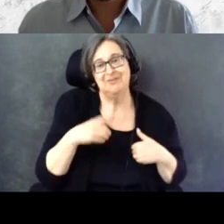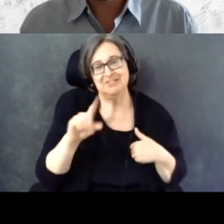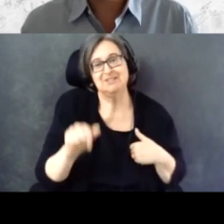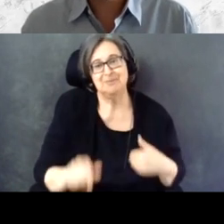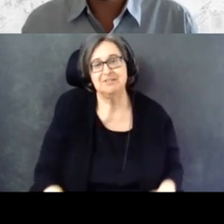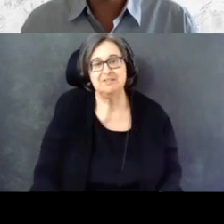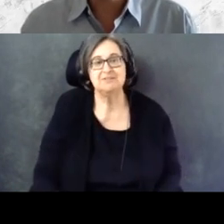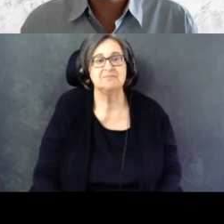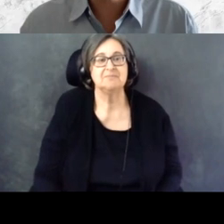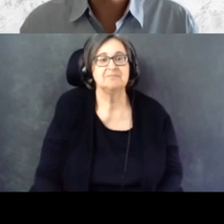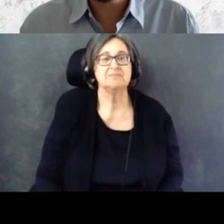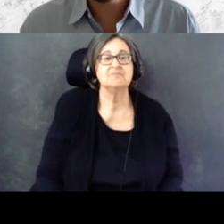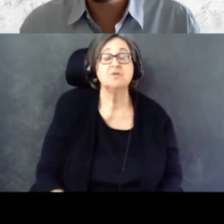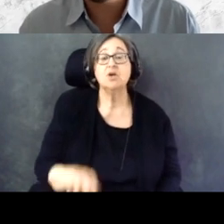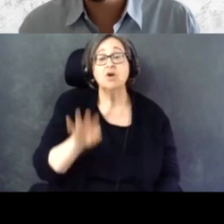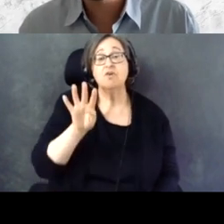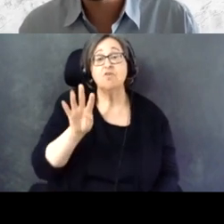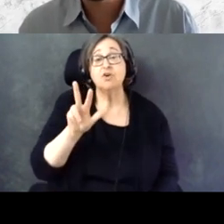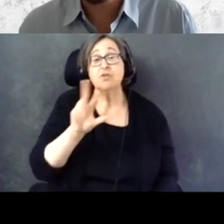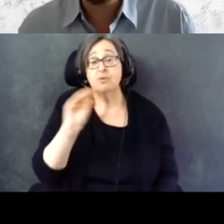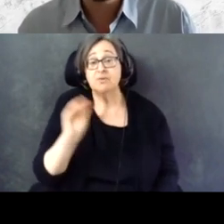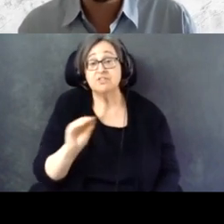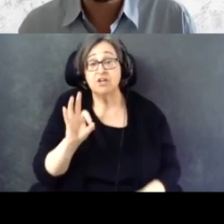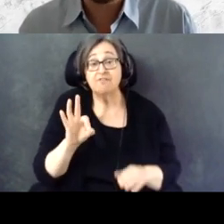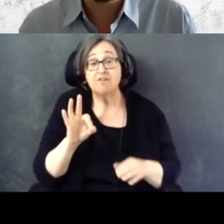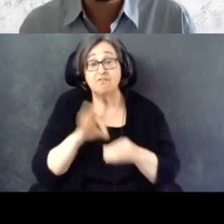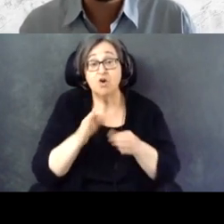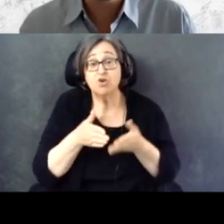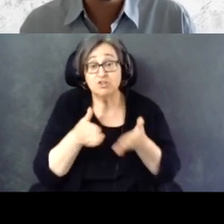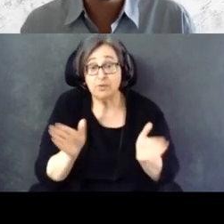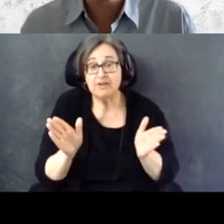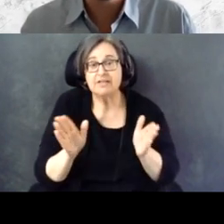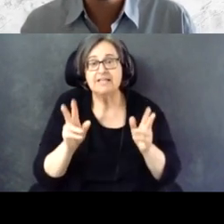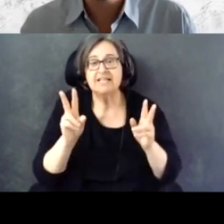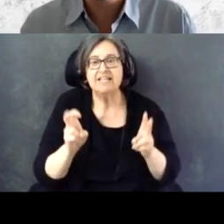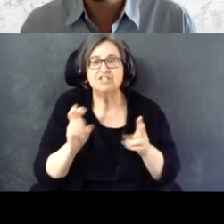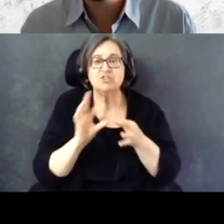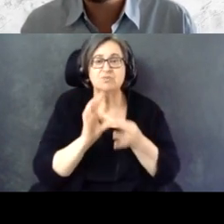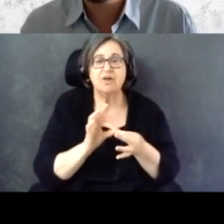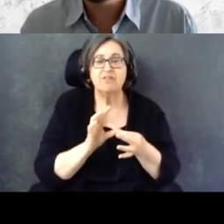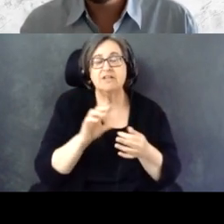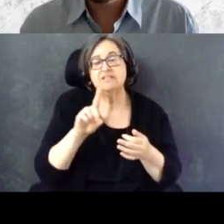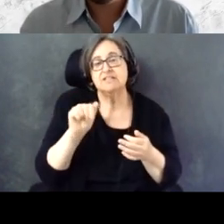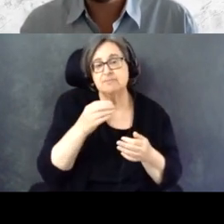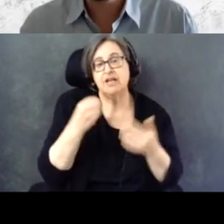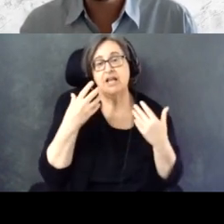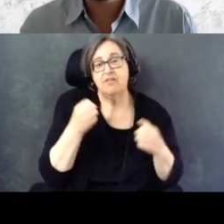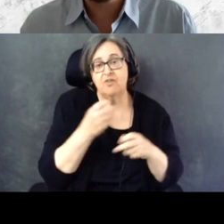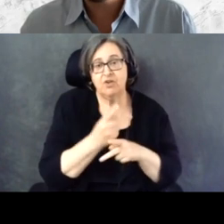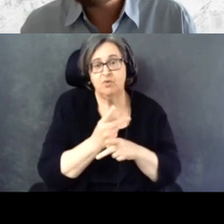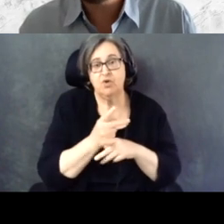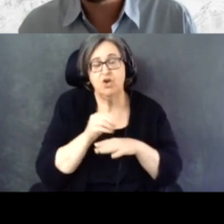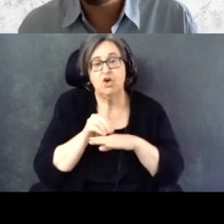43% of voters overall said that issues around disability and healthcare influence how motivated